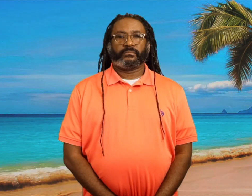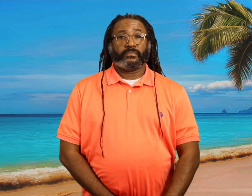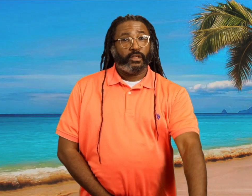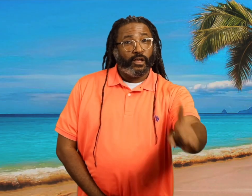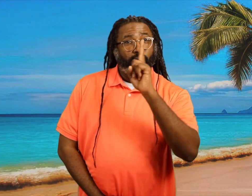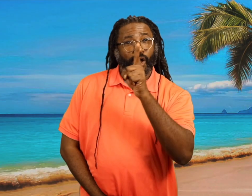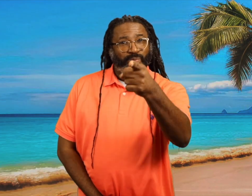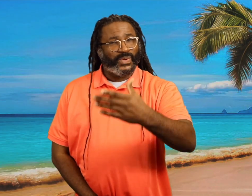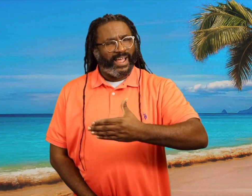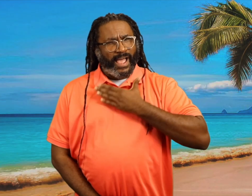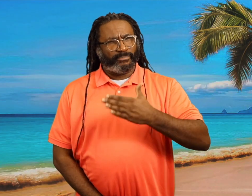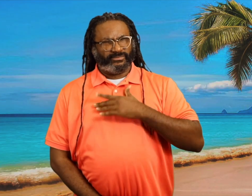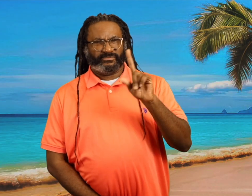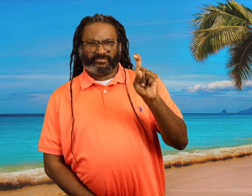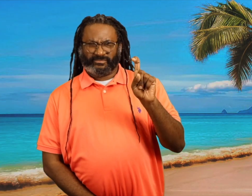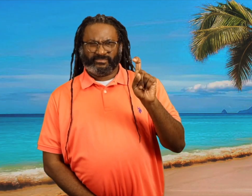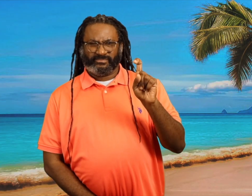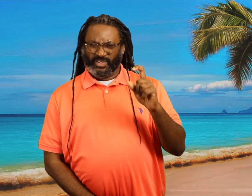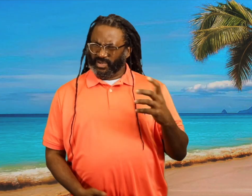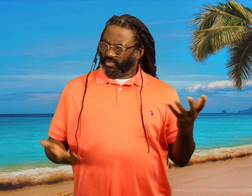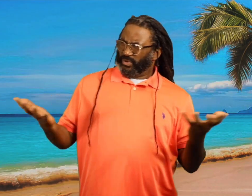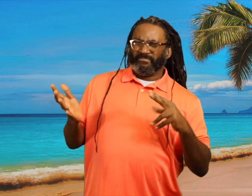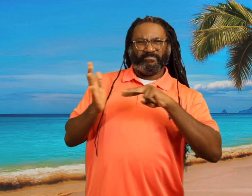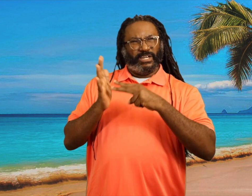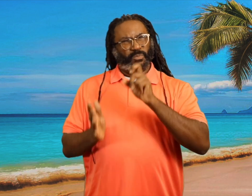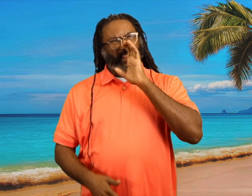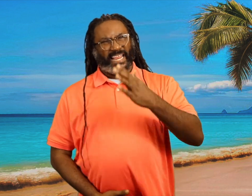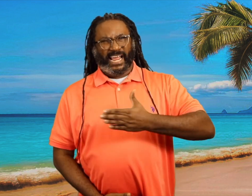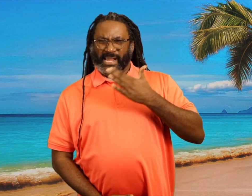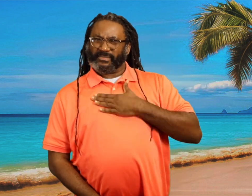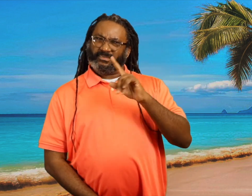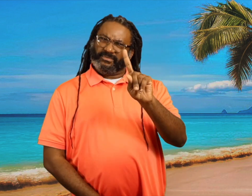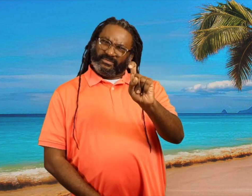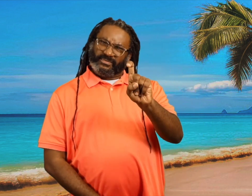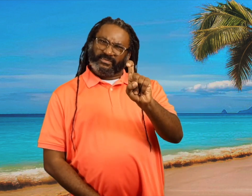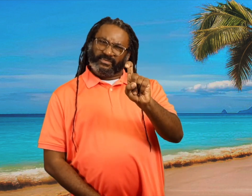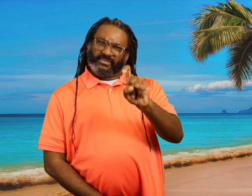Are you happy? What does it even mean to be happy?